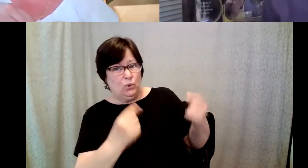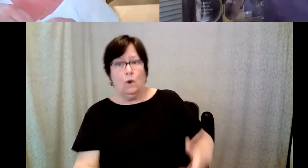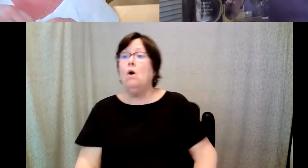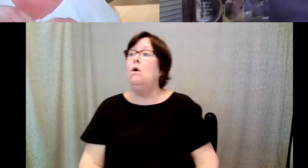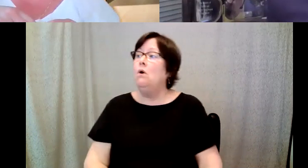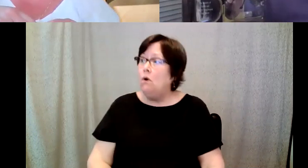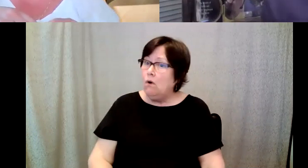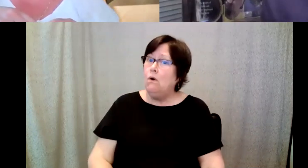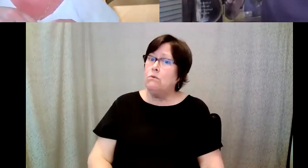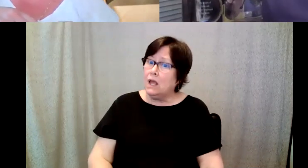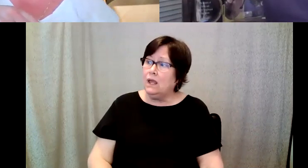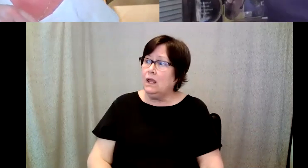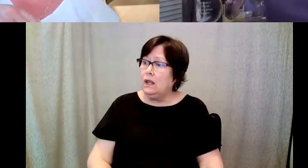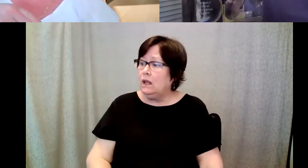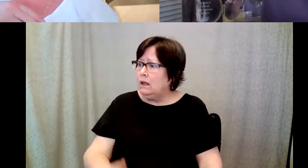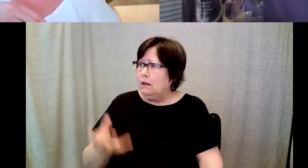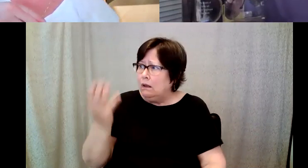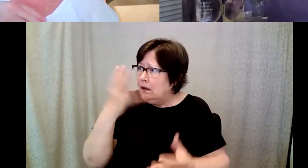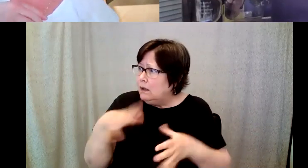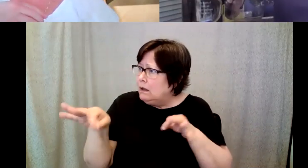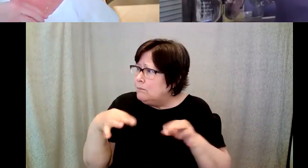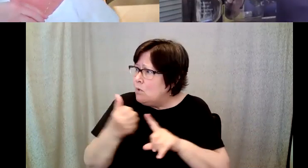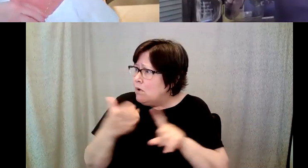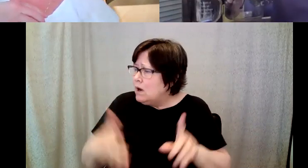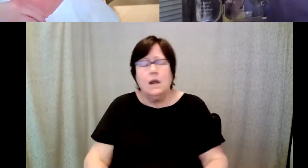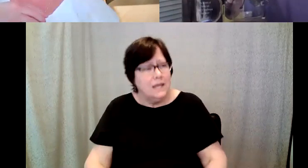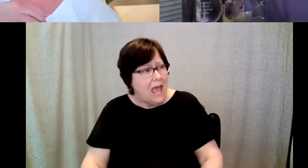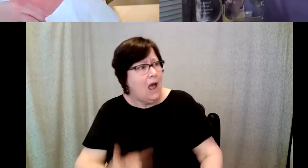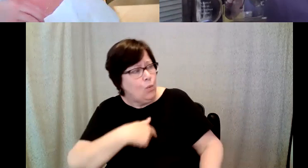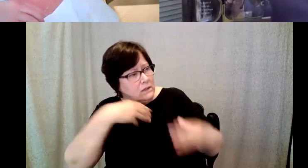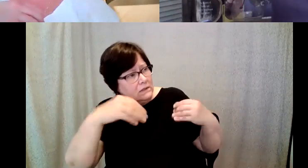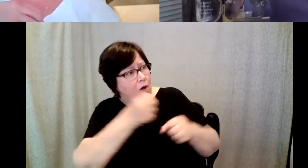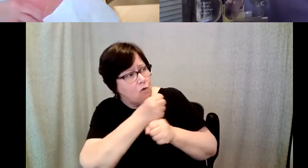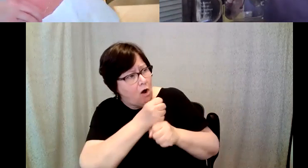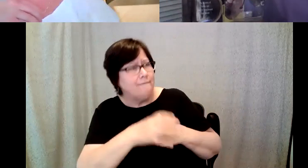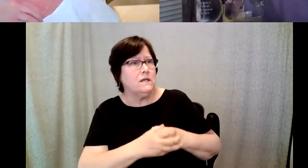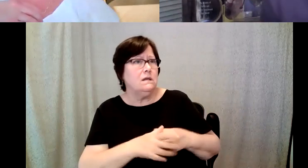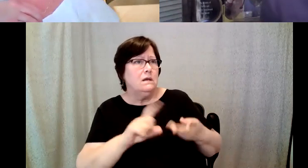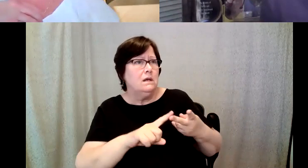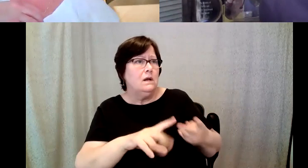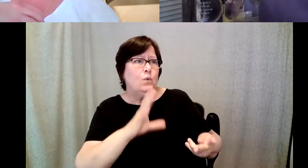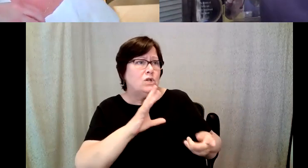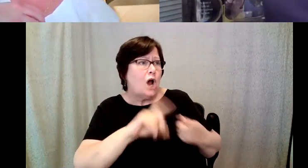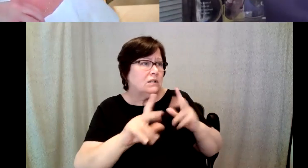know, as I said, cool, can you tell me more and she said yeah well we we sell coffee. D. Major Cohen: And we talked to people, and you have to know a lot about coffee and you'll